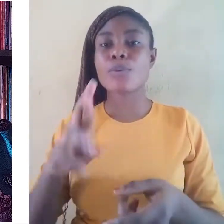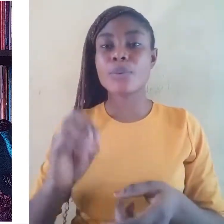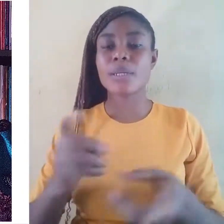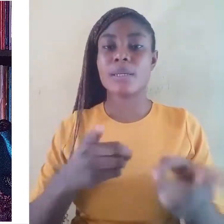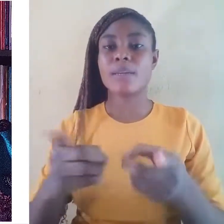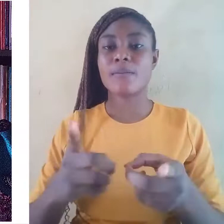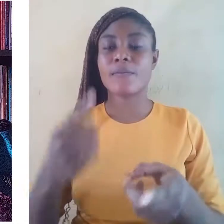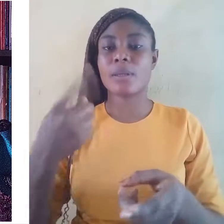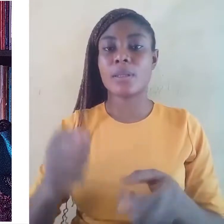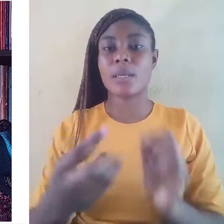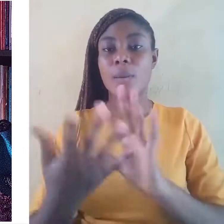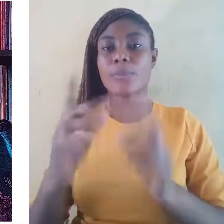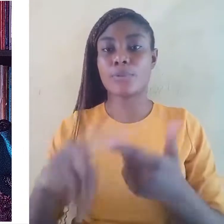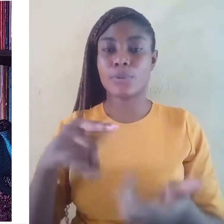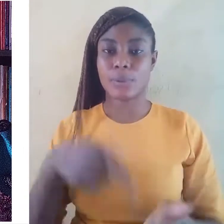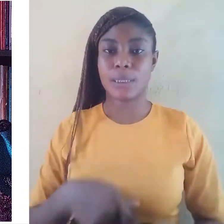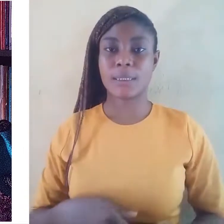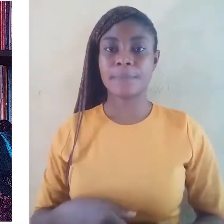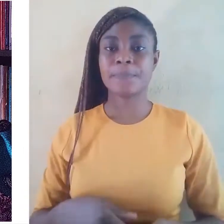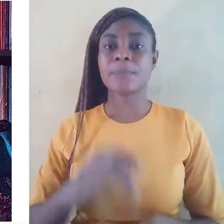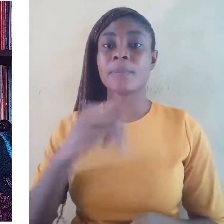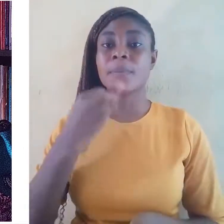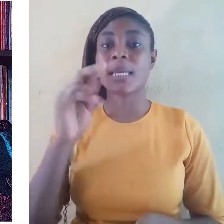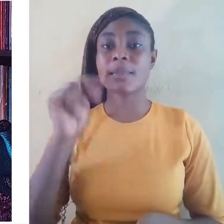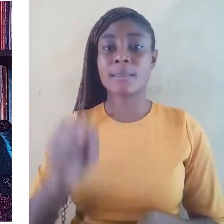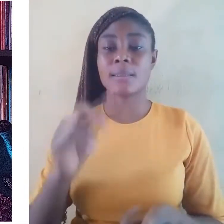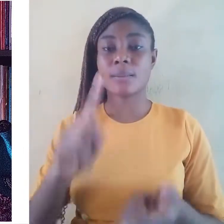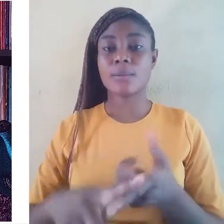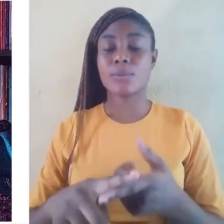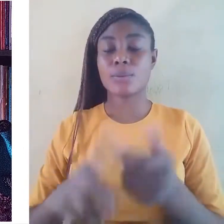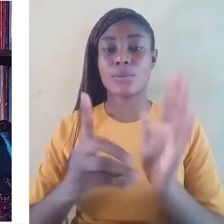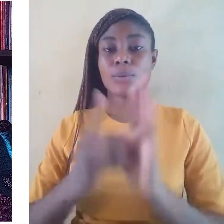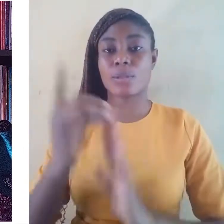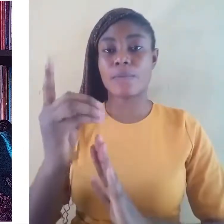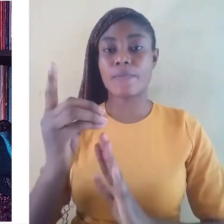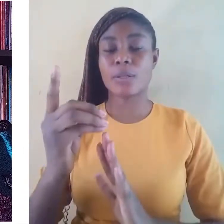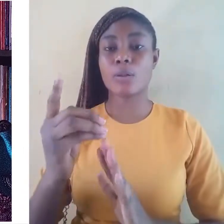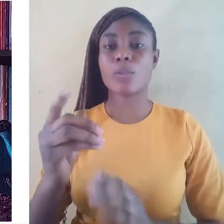There is need to develop a formula to preserve the indigenous languages, while working out